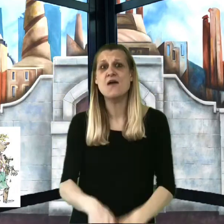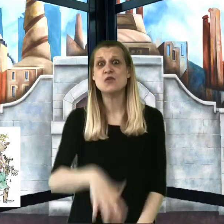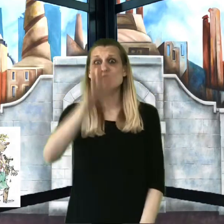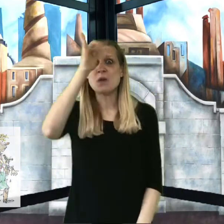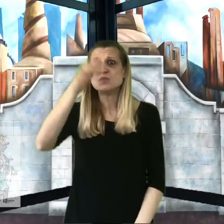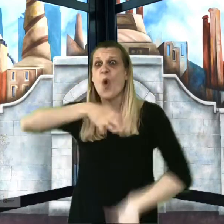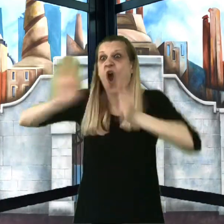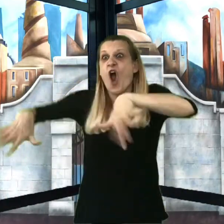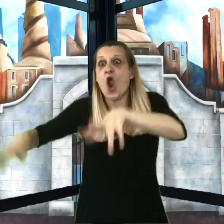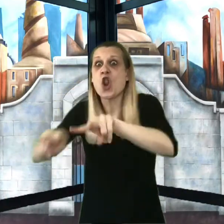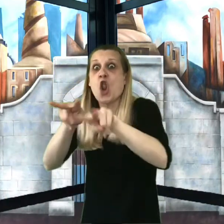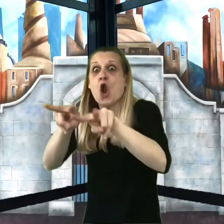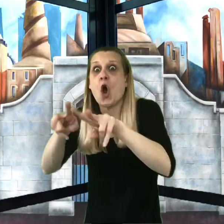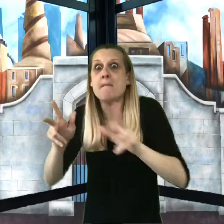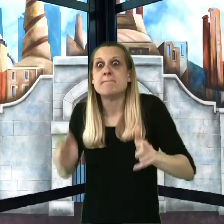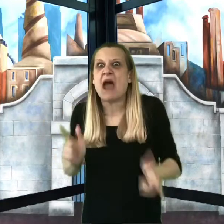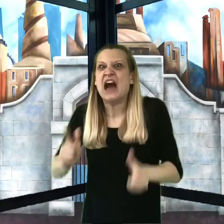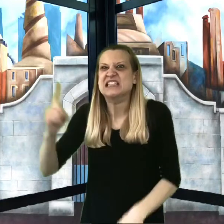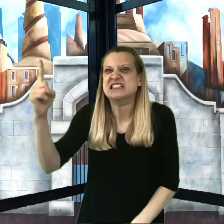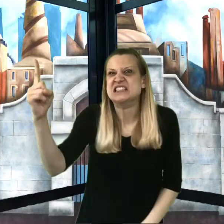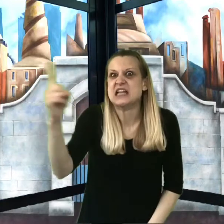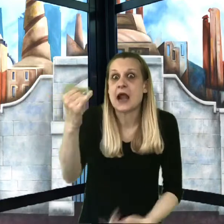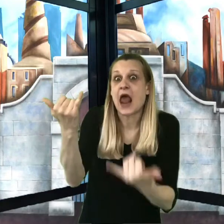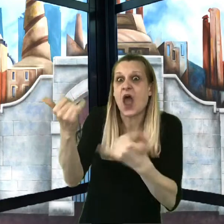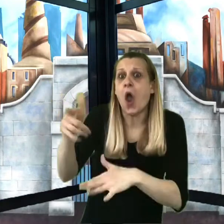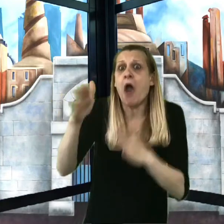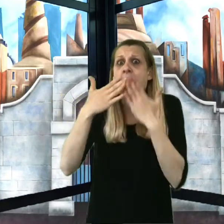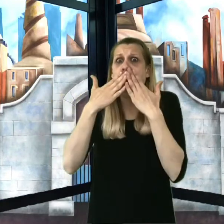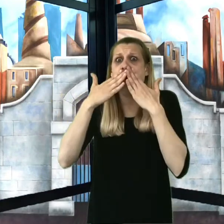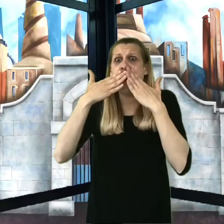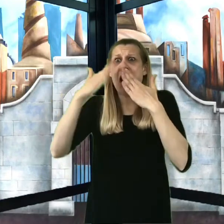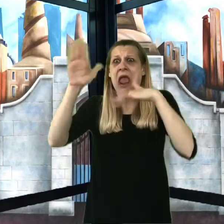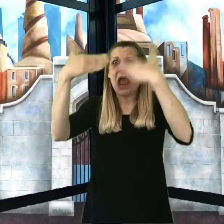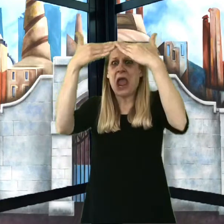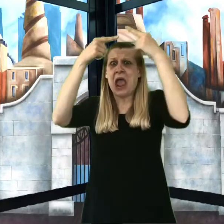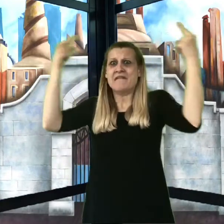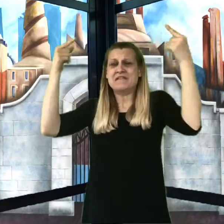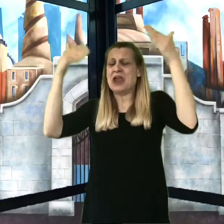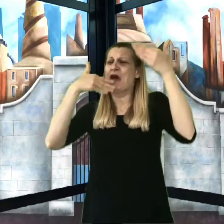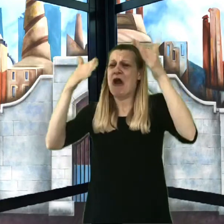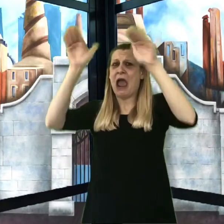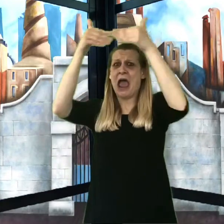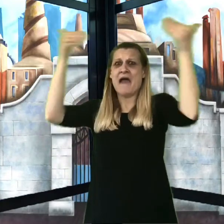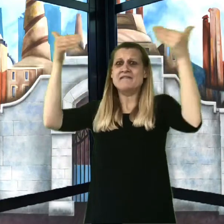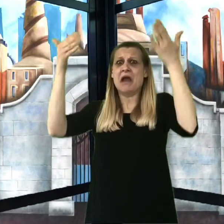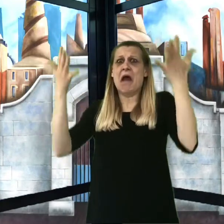"And here comes Mike Teavee!" said Grandpa Joe. "Good heavens!